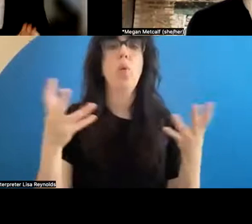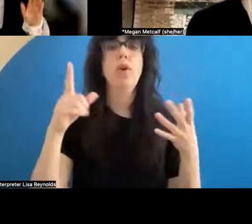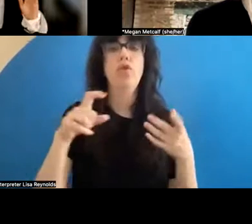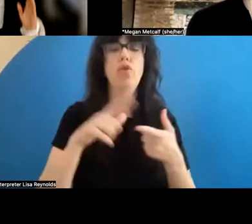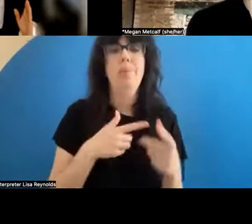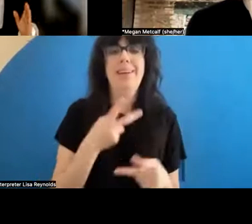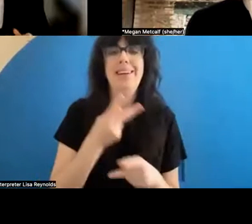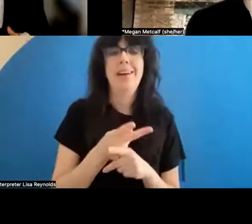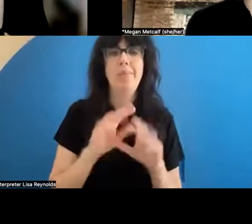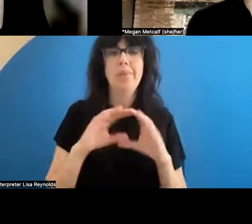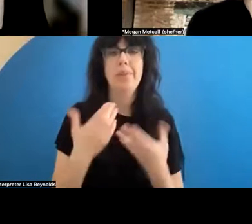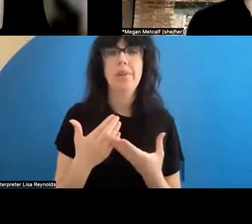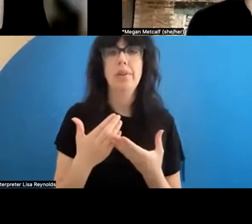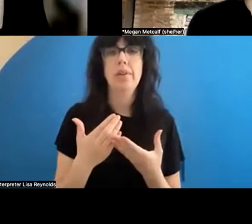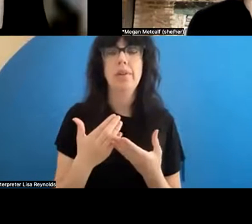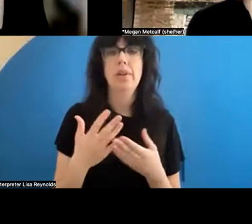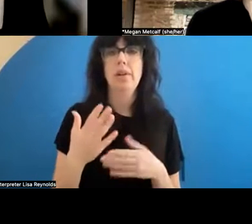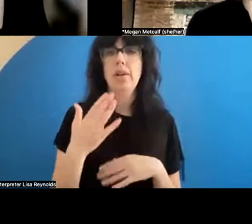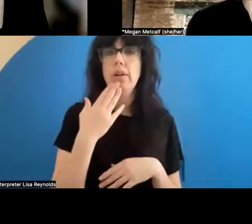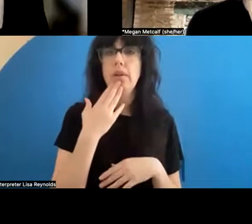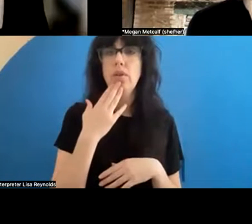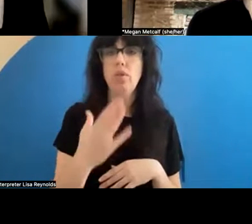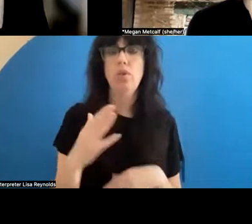And a very good motto that I was given